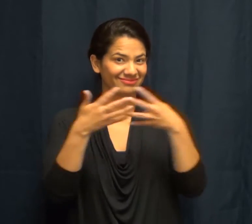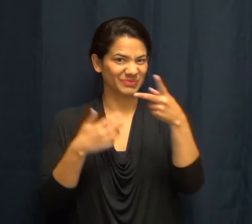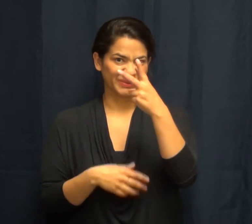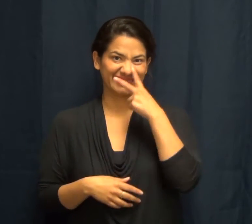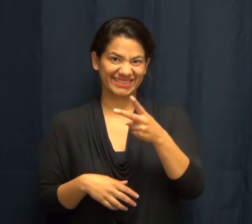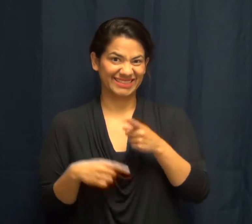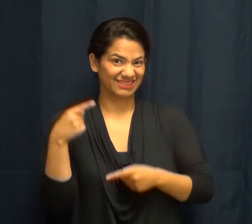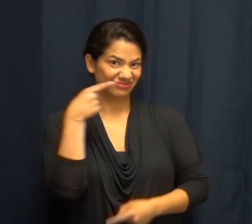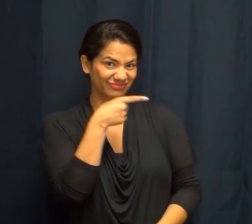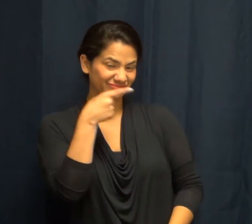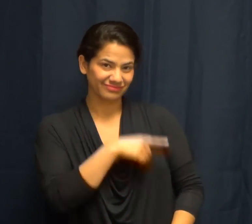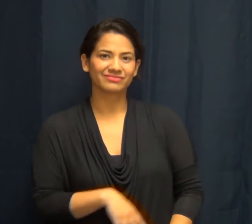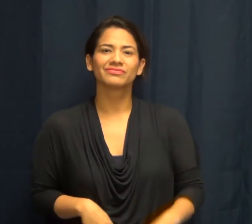As you can see on the chart,